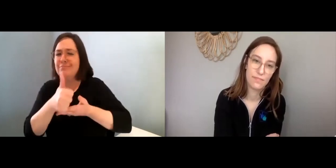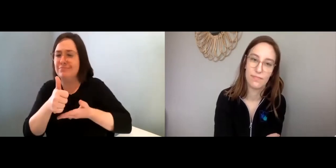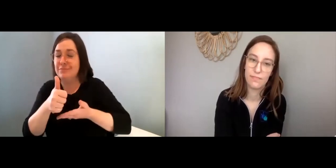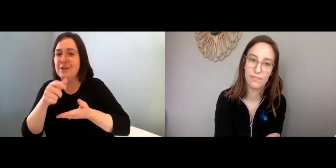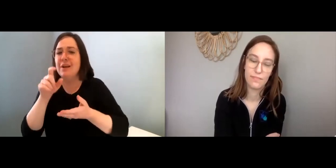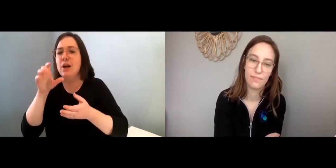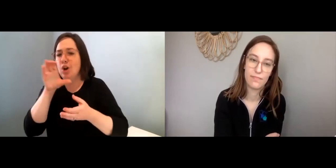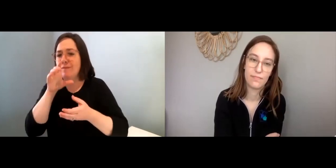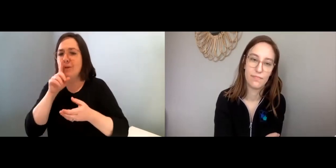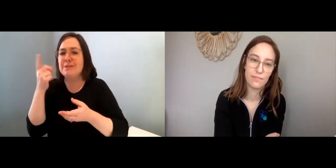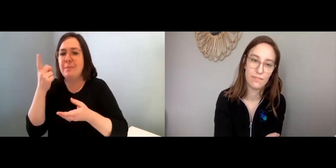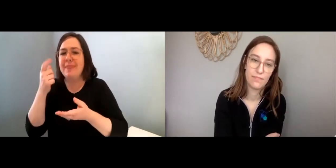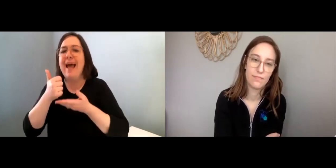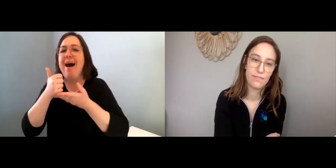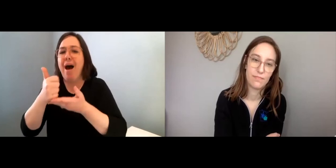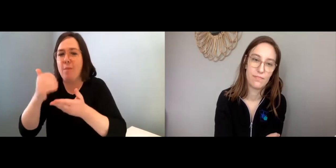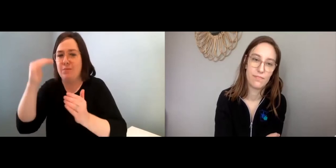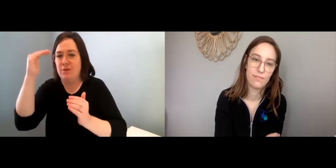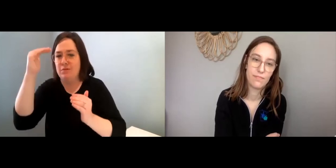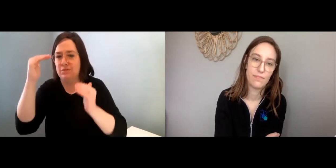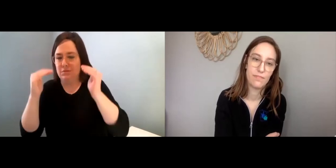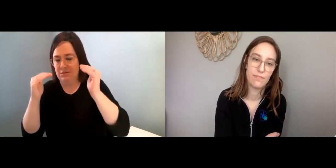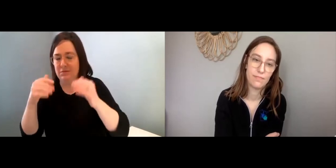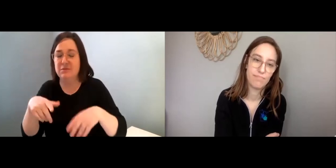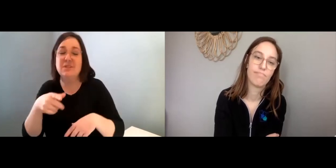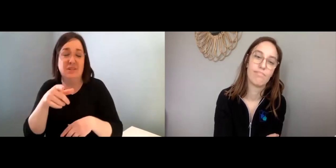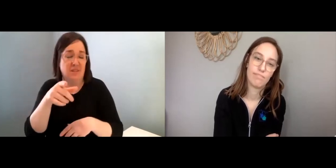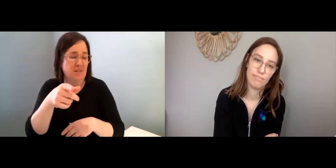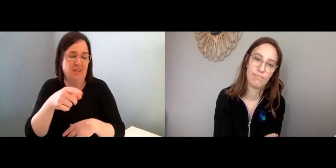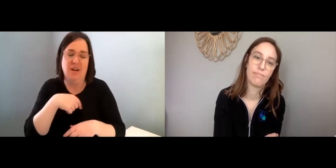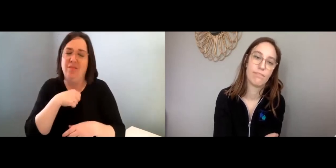because those thoughts aren’t helpful. Look for something to offset that.